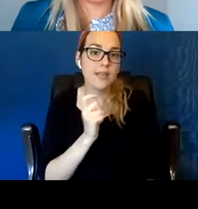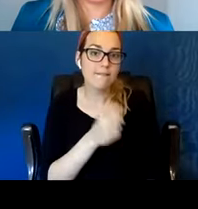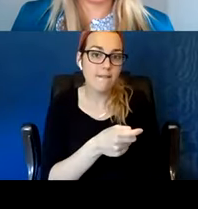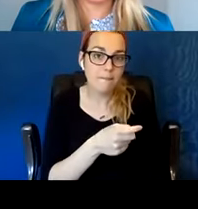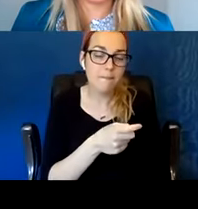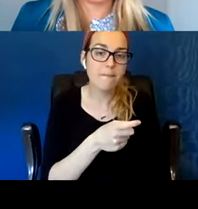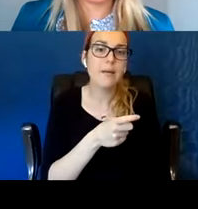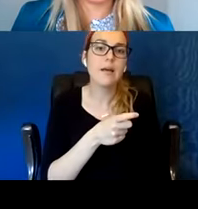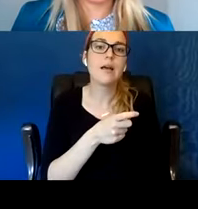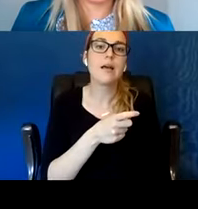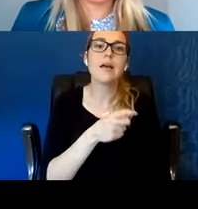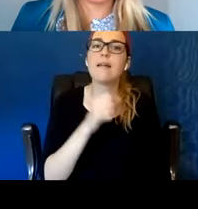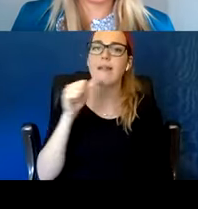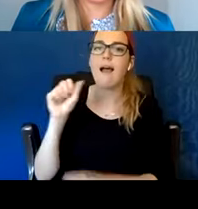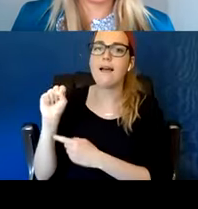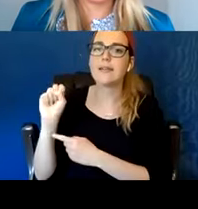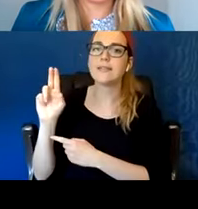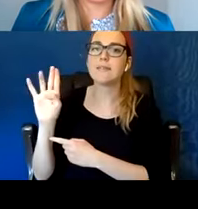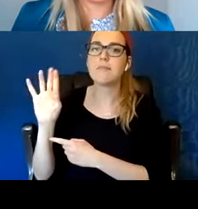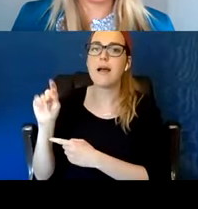It's not Suboxone it's see the other one, but Narcan.